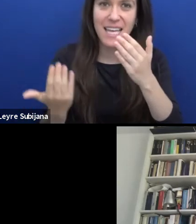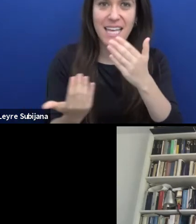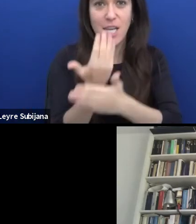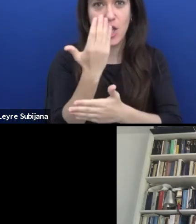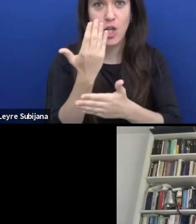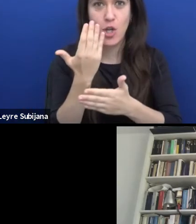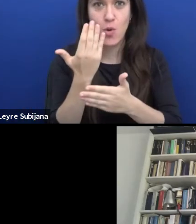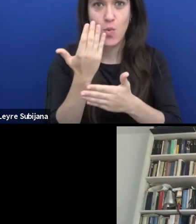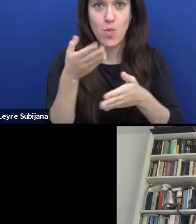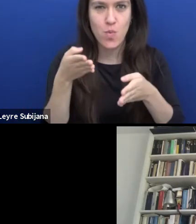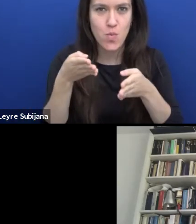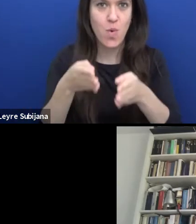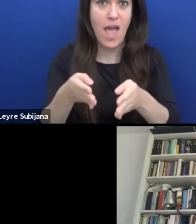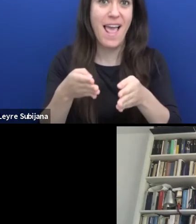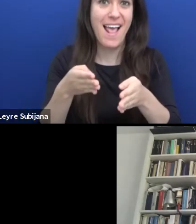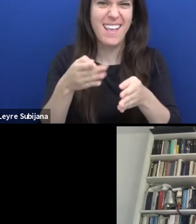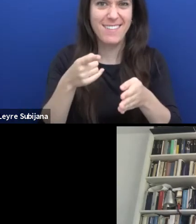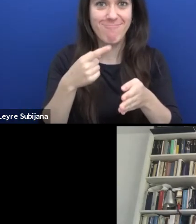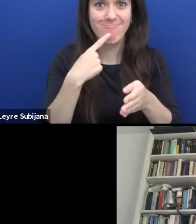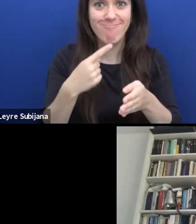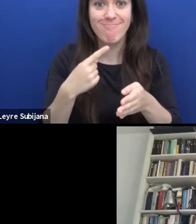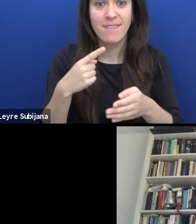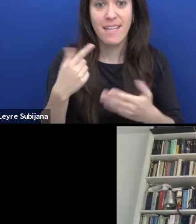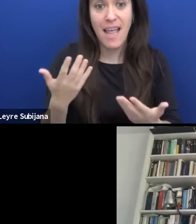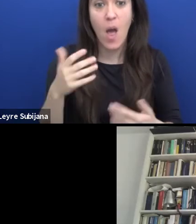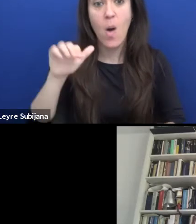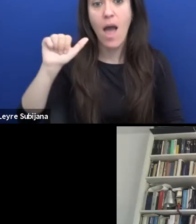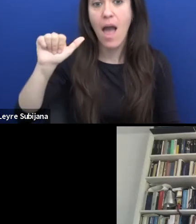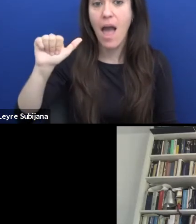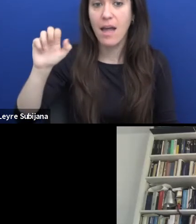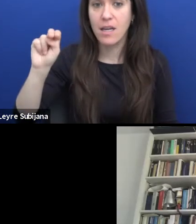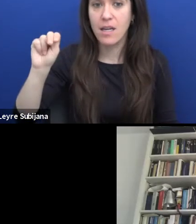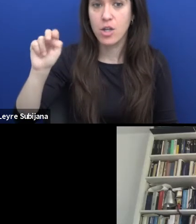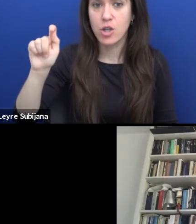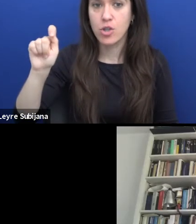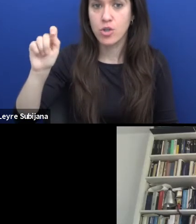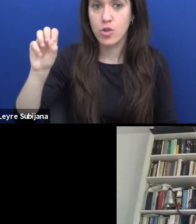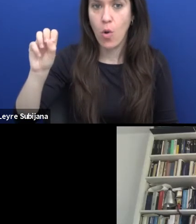and Anton will give us a little more practical input